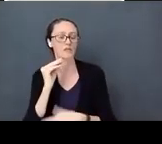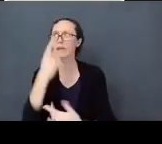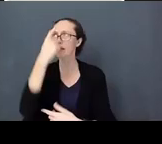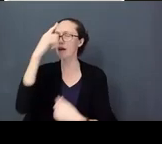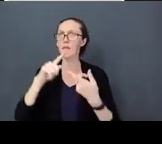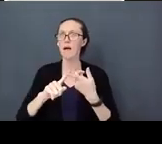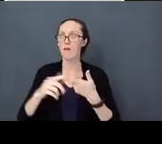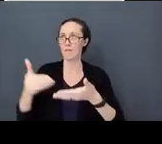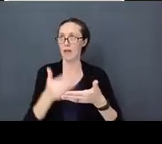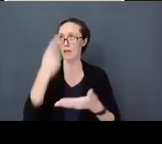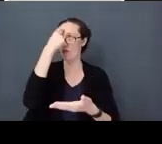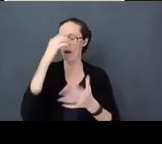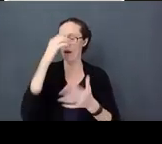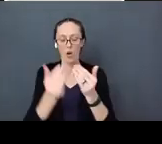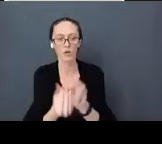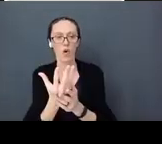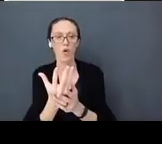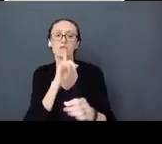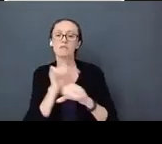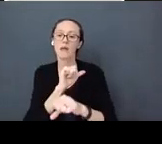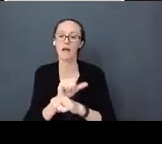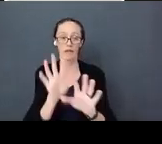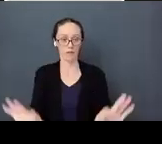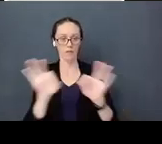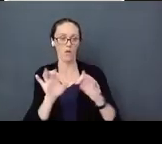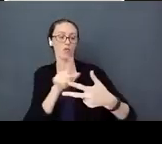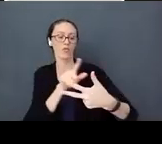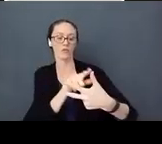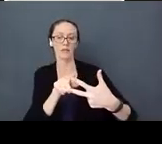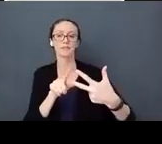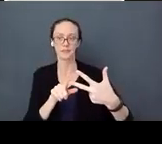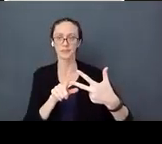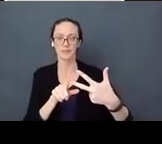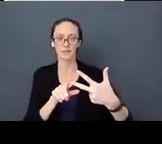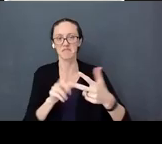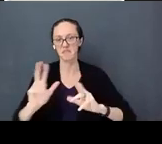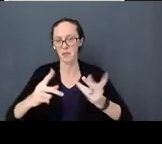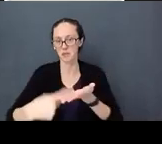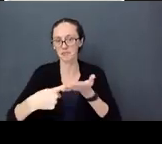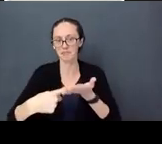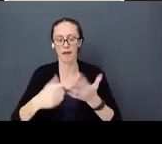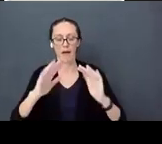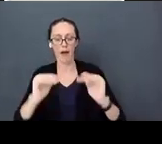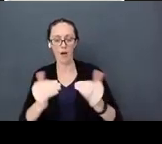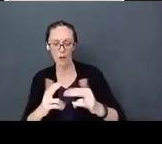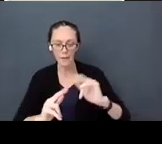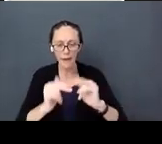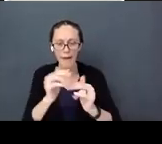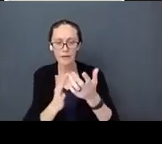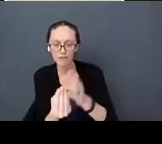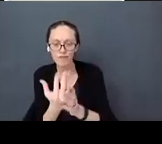there are three pillars that we look at that people talk about. A lot of the information